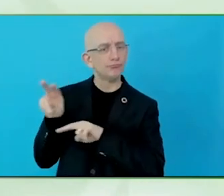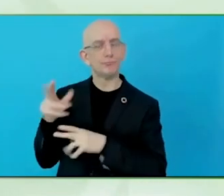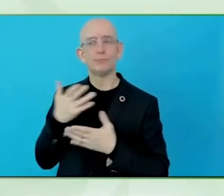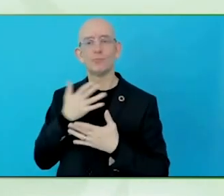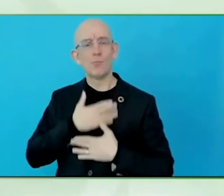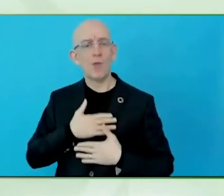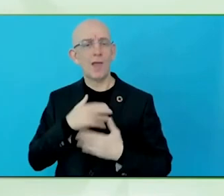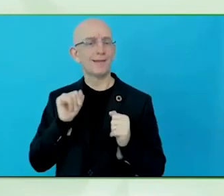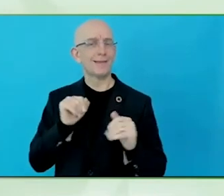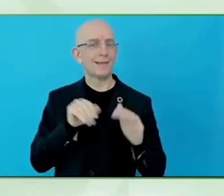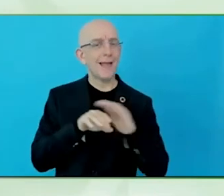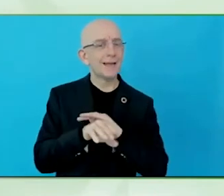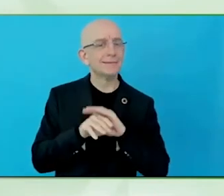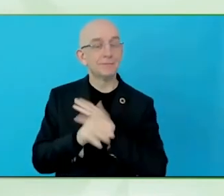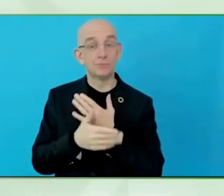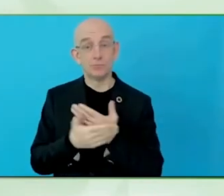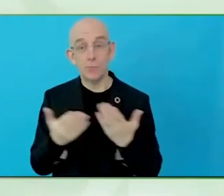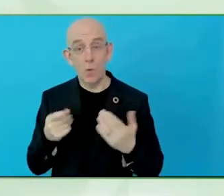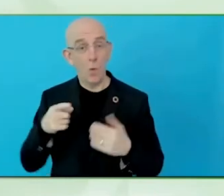Unfortunately not.